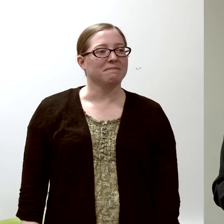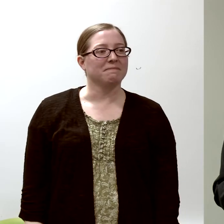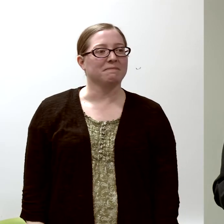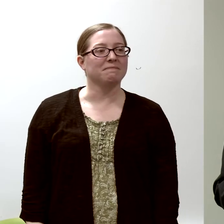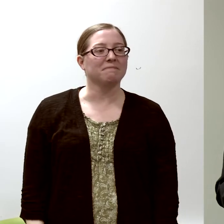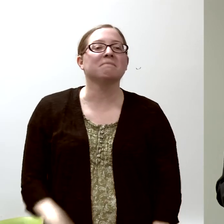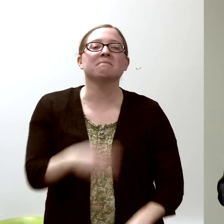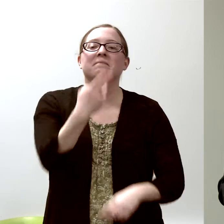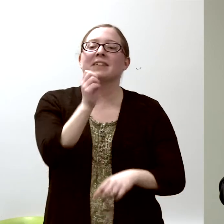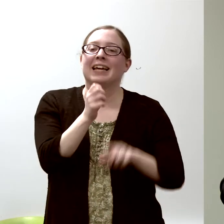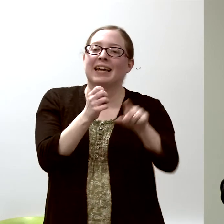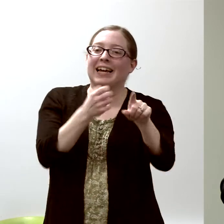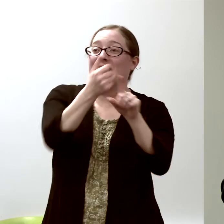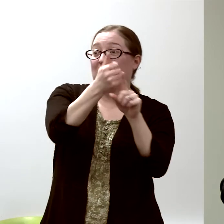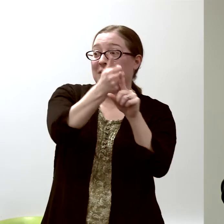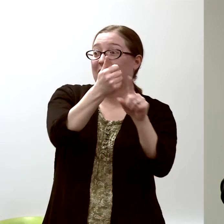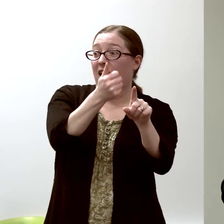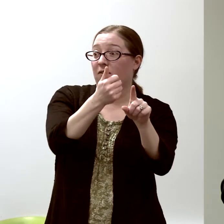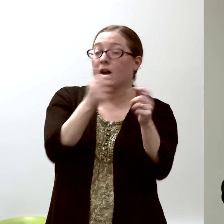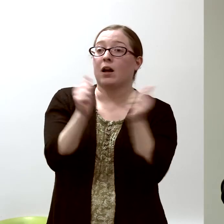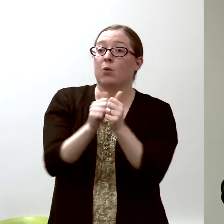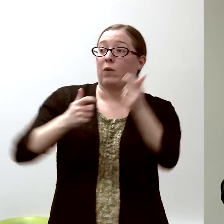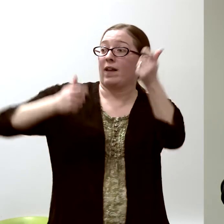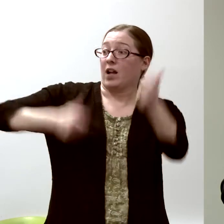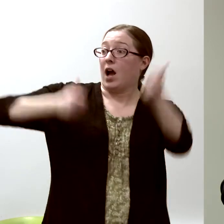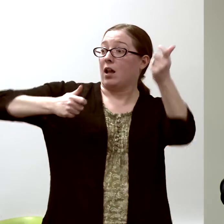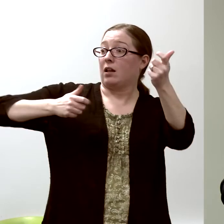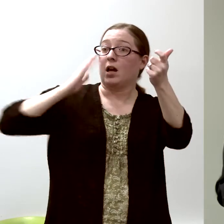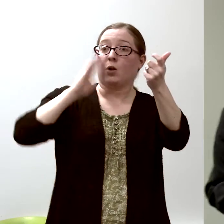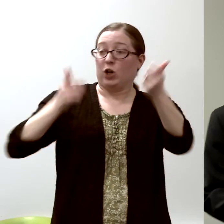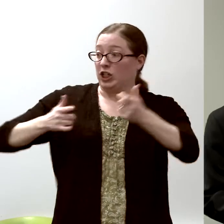and he would chase the students off his property with a shotgun...